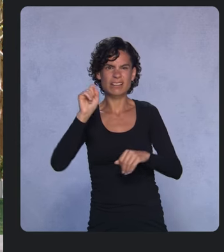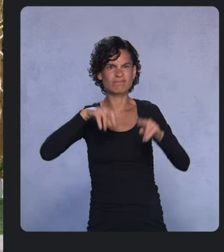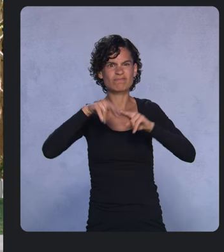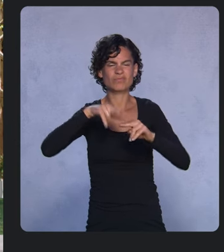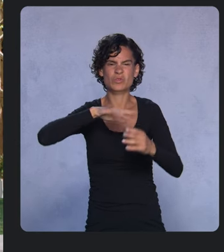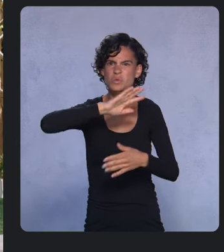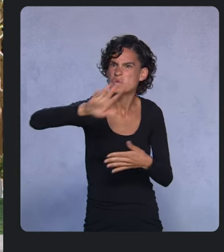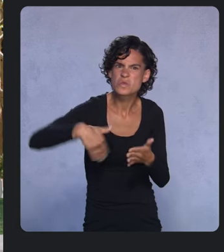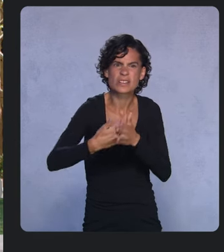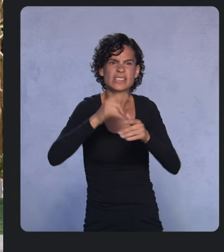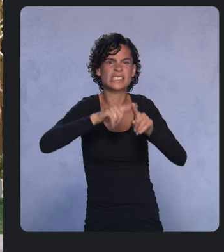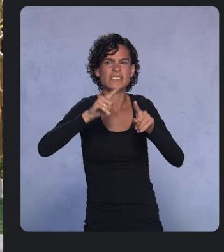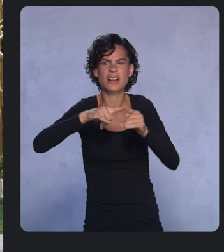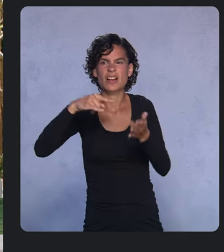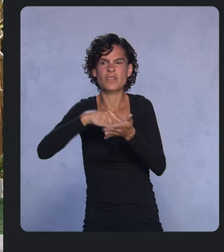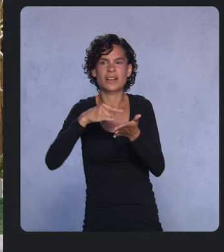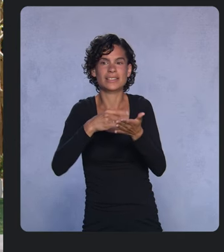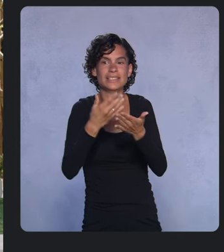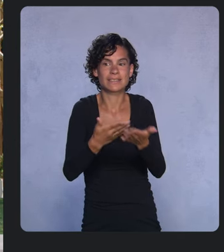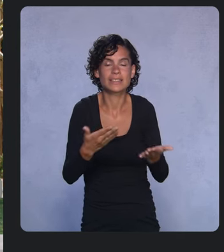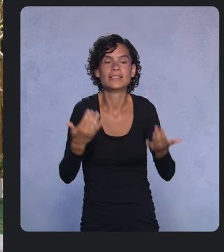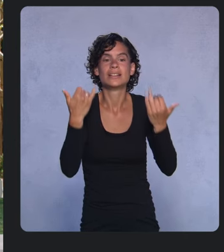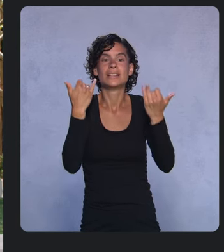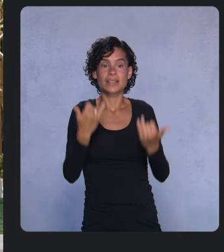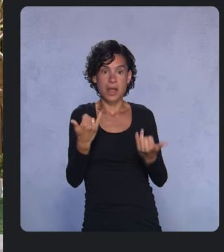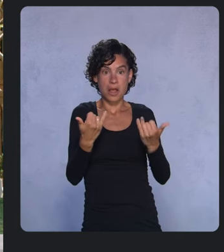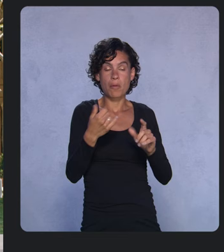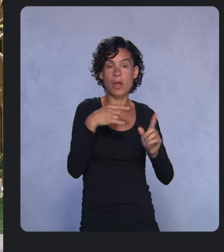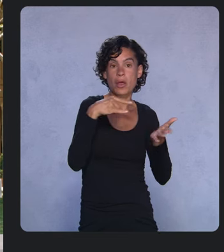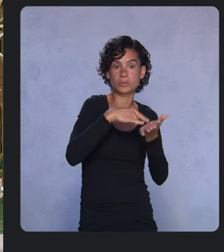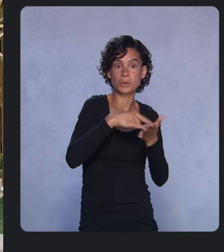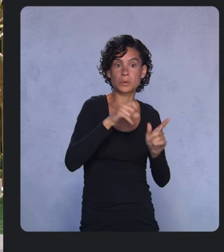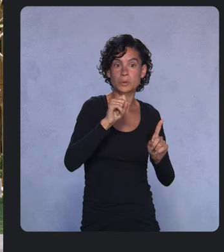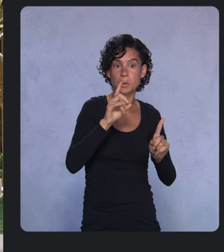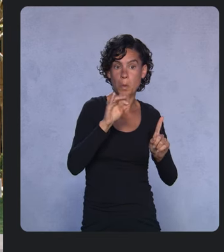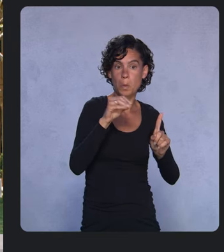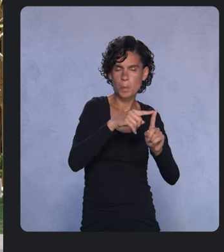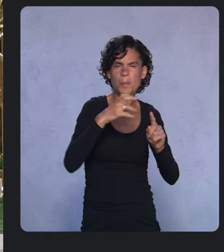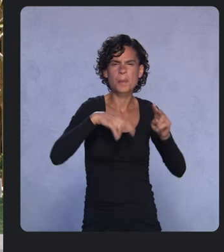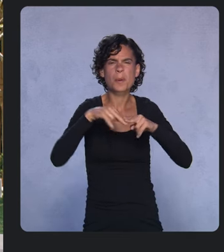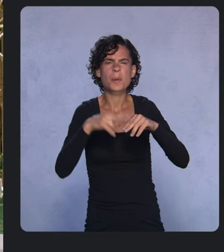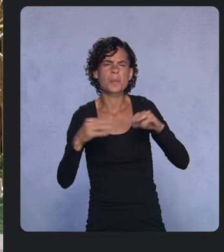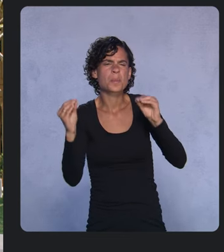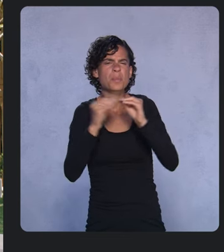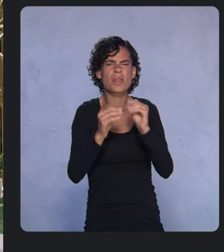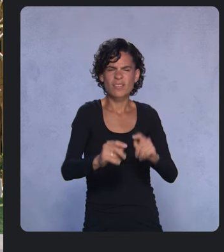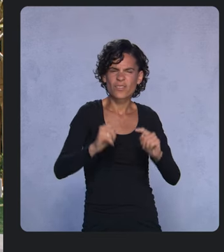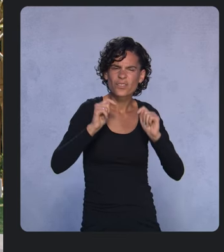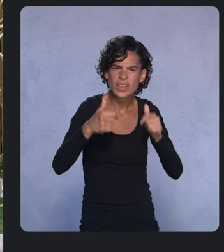We want to help you build higher quality apps faster, like showing test results across multiple devices,